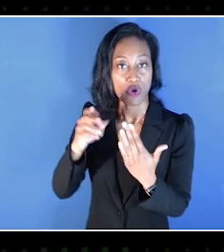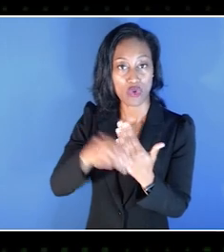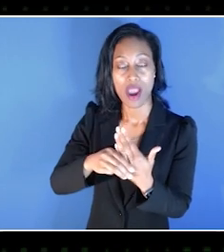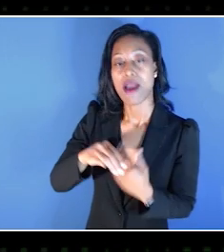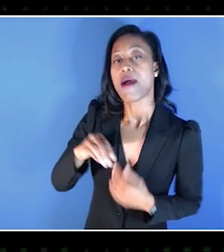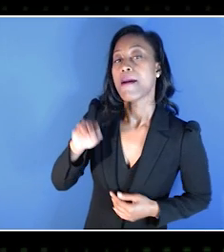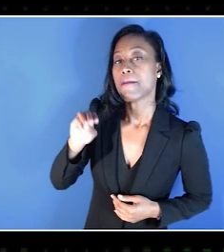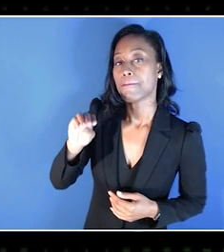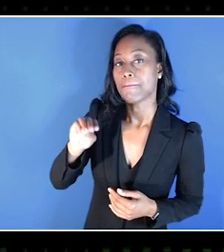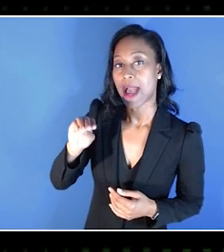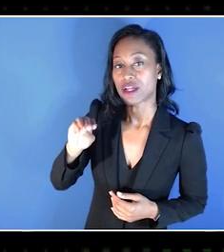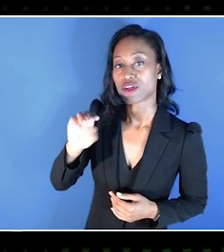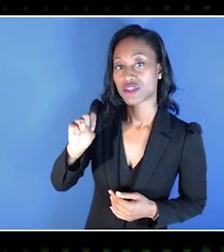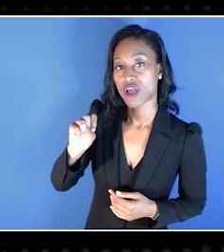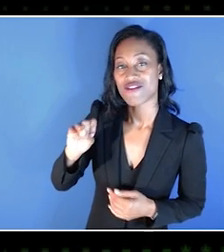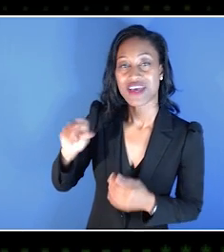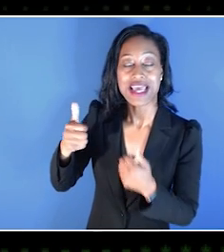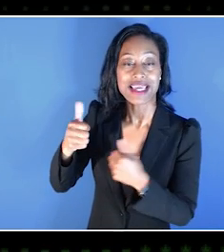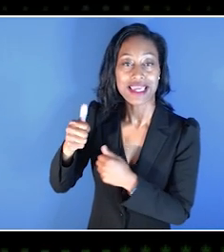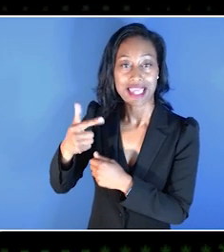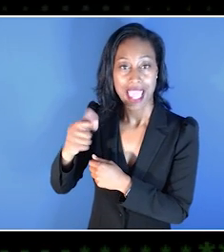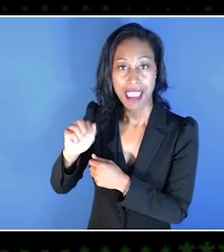MGATS, Microsoft Gaming Accessibility Testing Service.